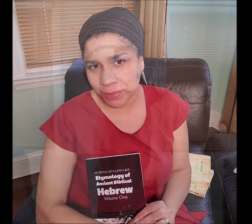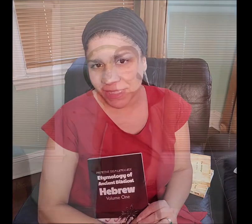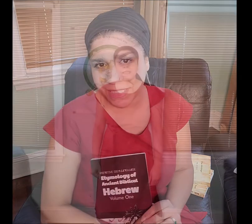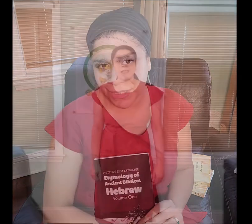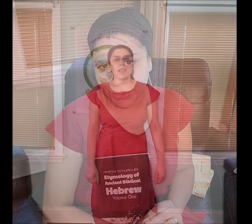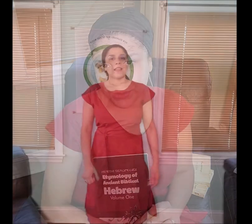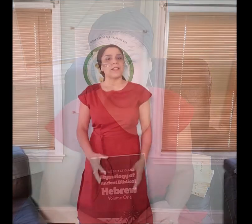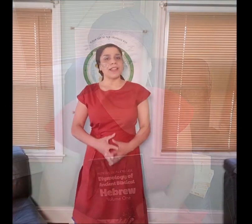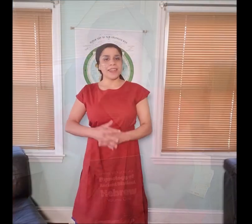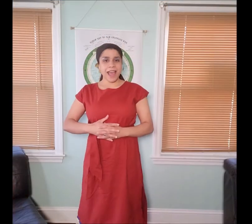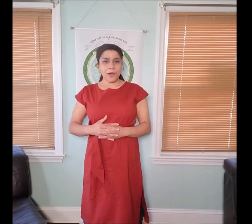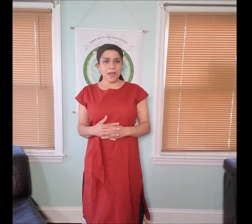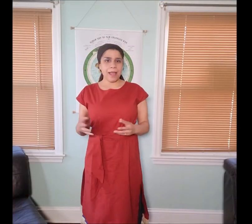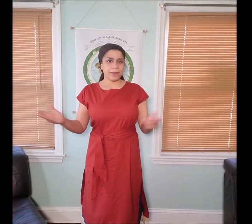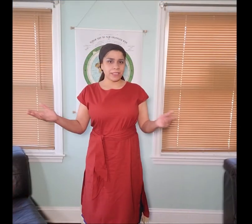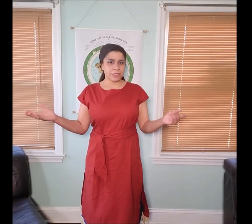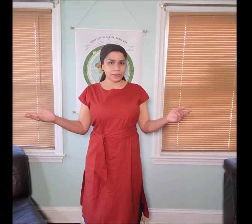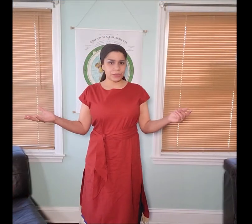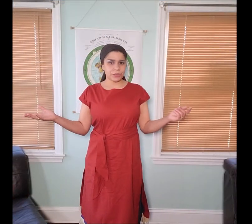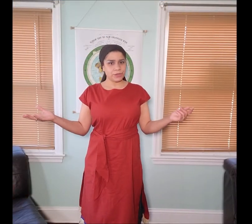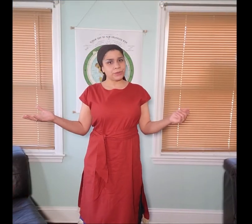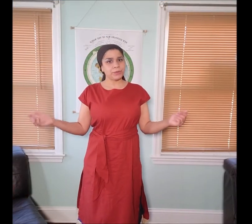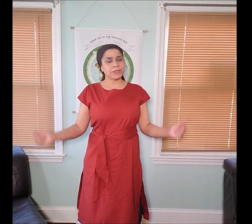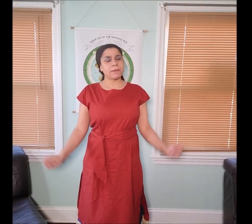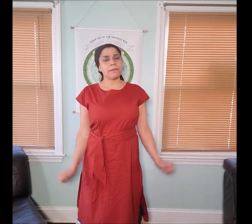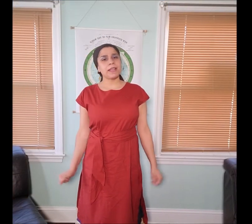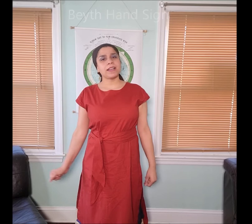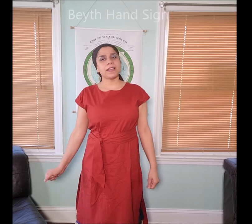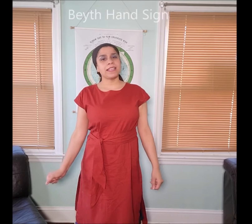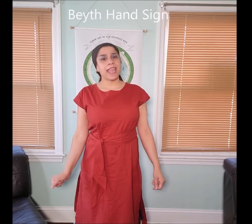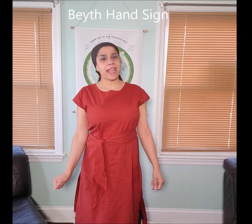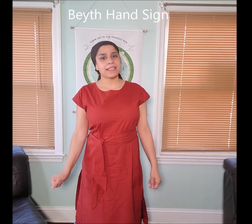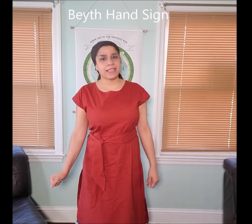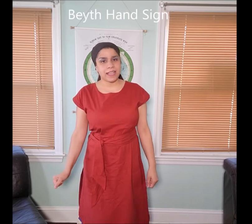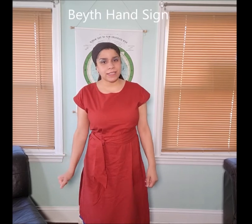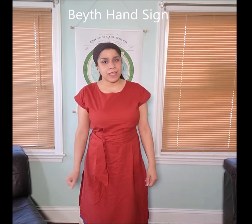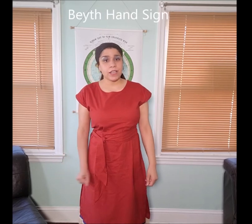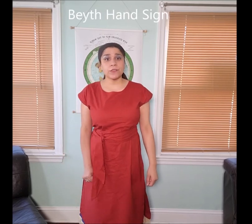please stay tuned. Now I will introduce to you some Manakahthey 𐤌𐤍𐤇𐤕𐤉 hand signs. The